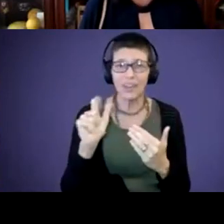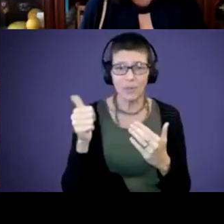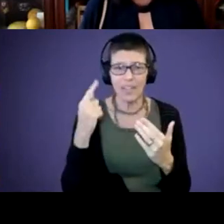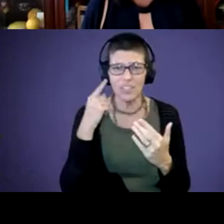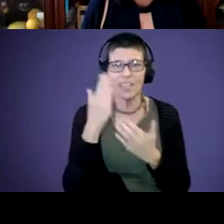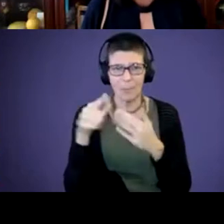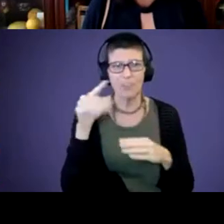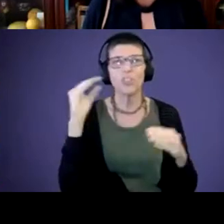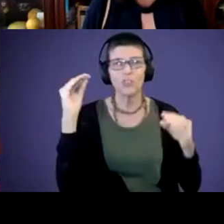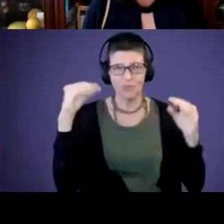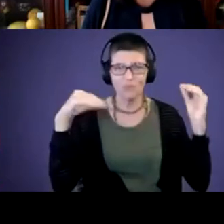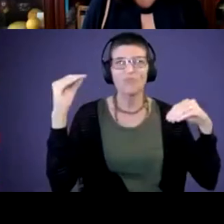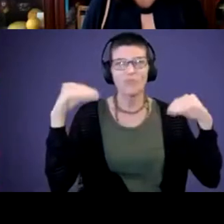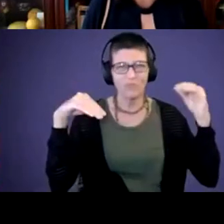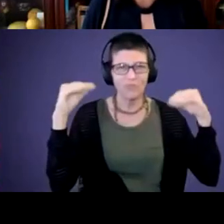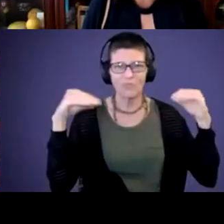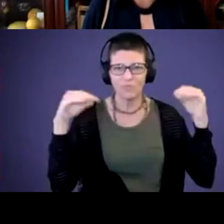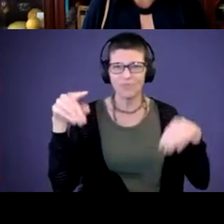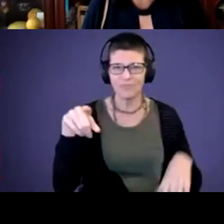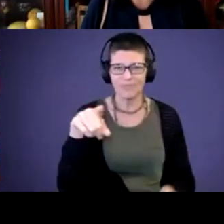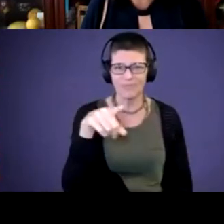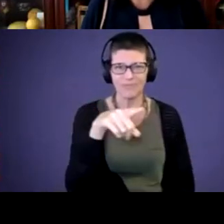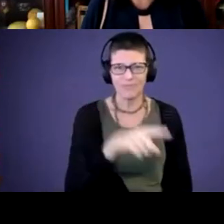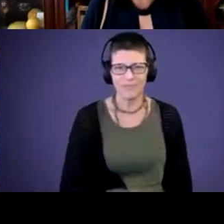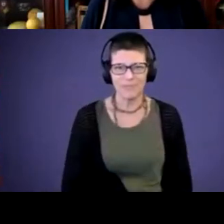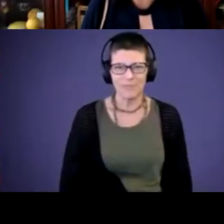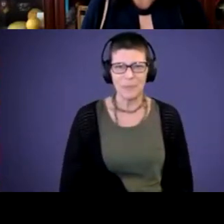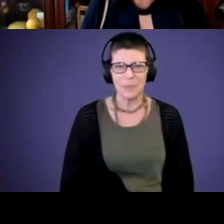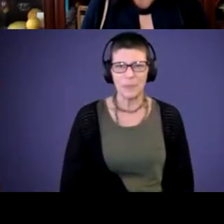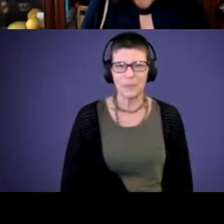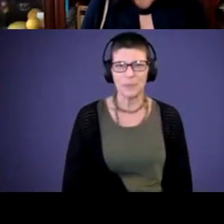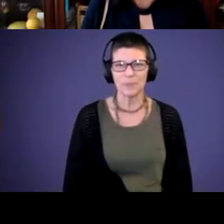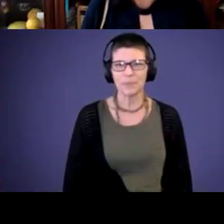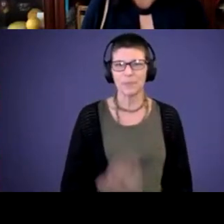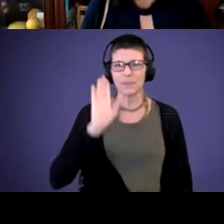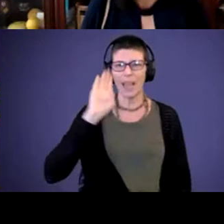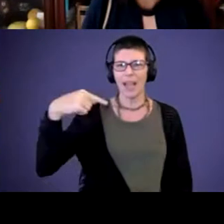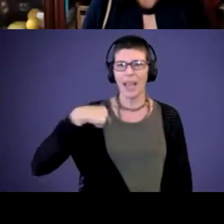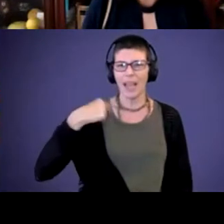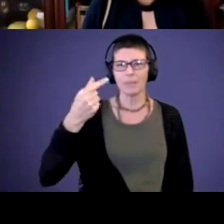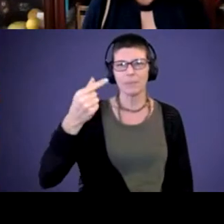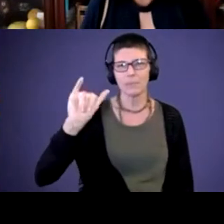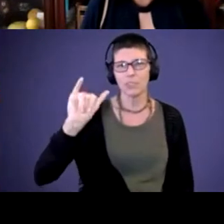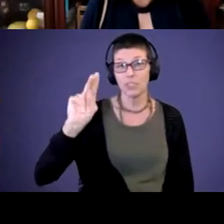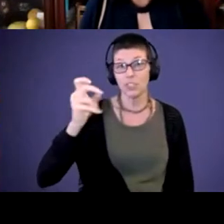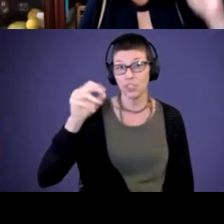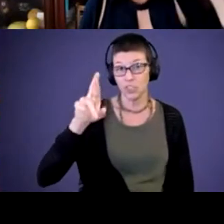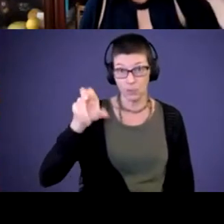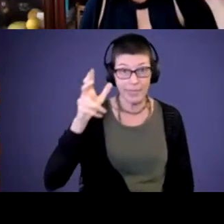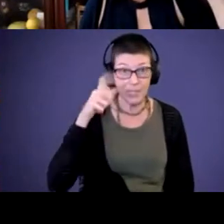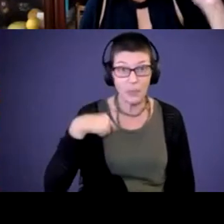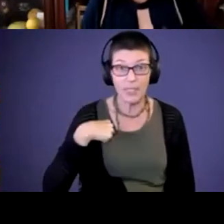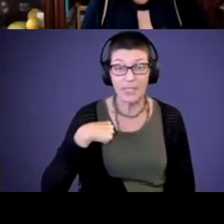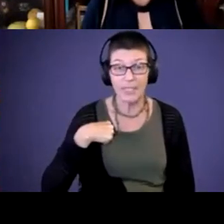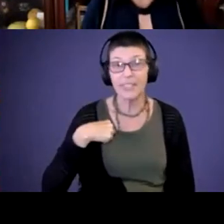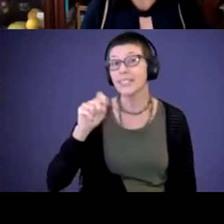Ginger: Hi, this is Ginger. Can you hear me? Terry: This is Terry. Yes, Ginger, go ahead.